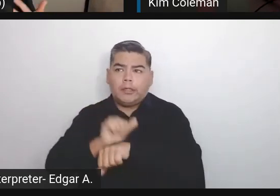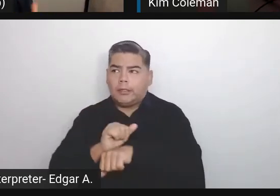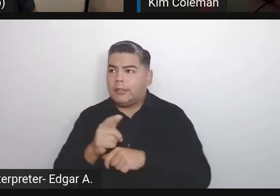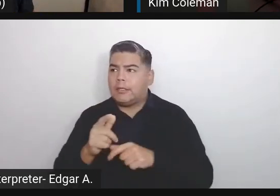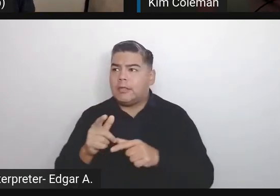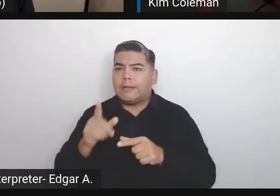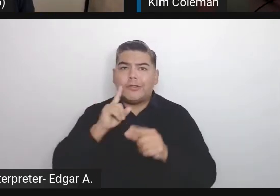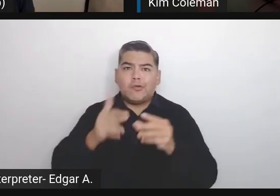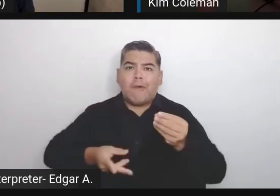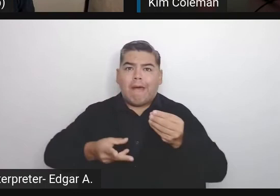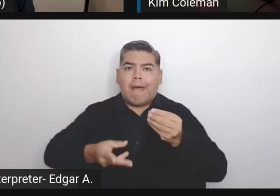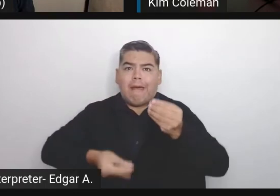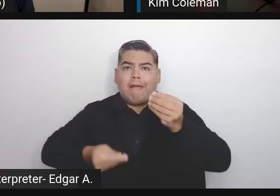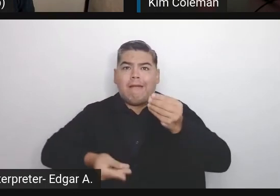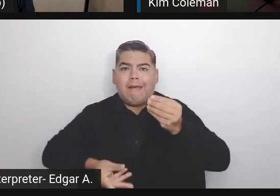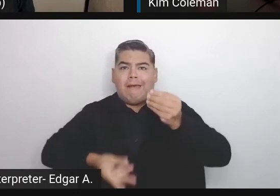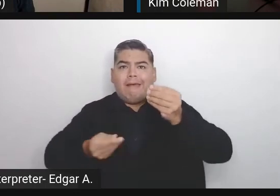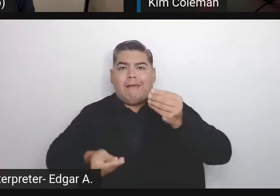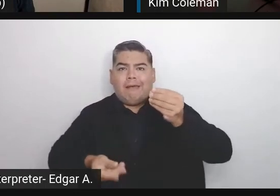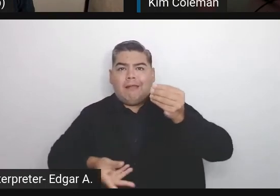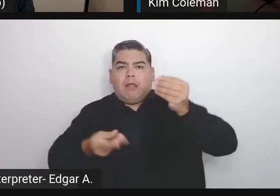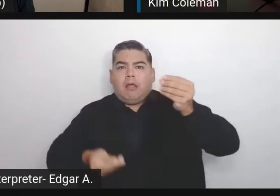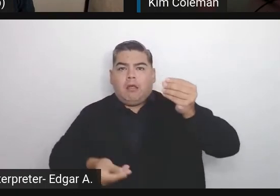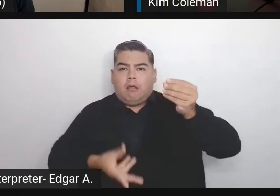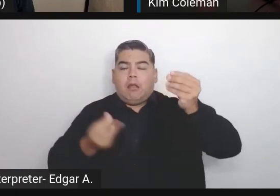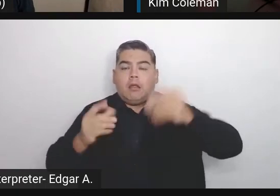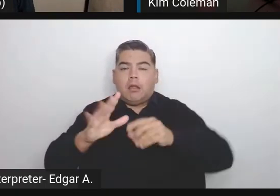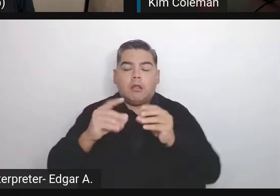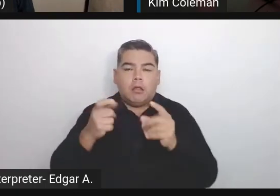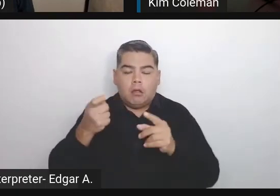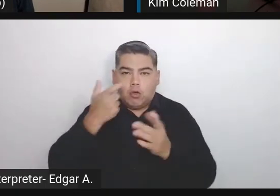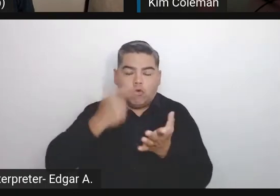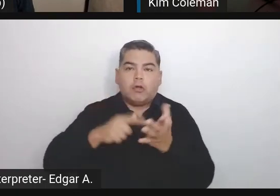the bigger save of time you'll see so. It's worth it.